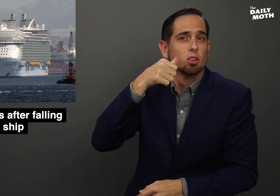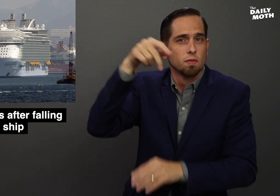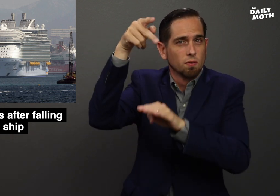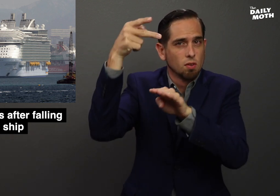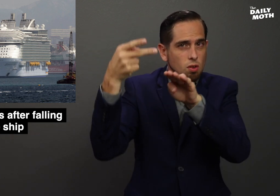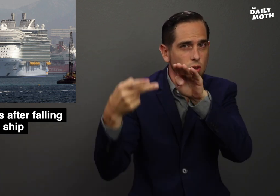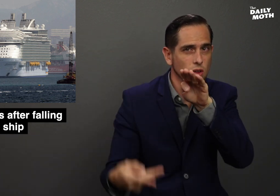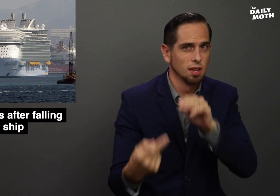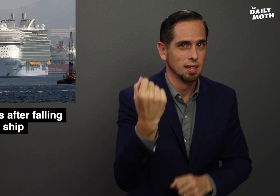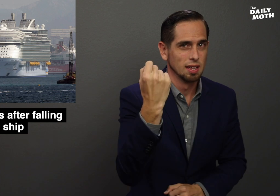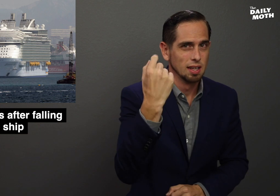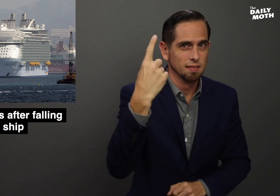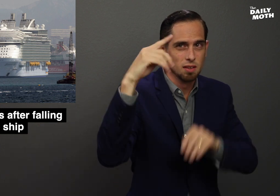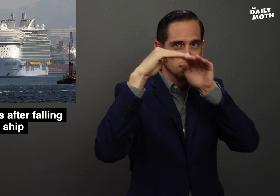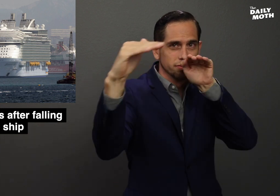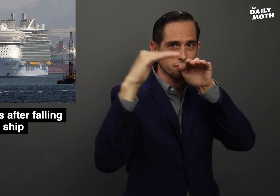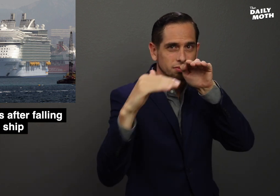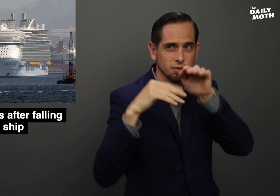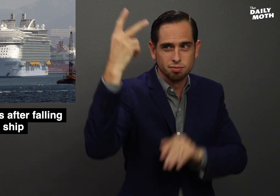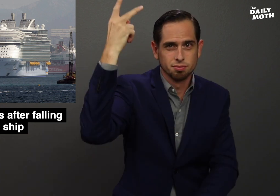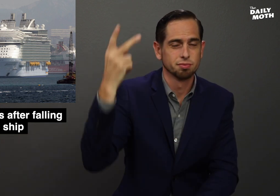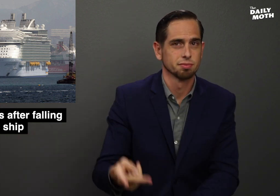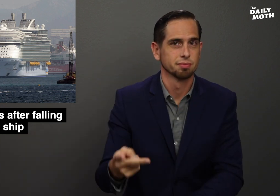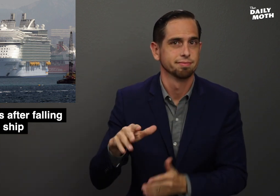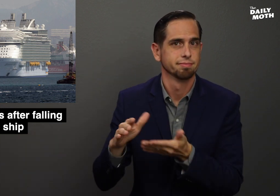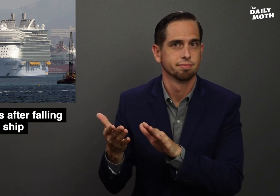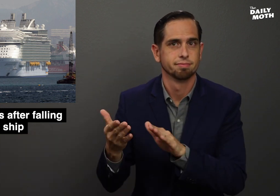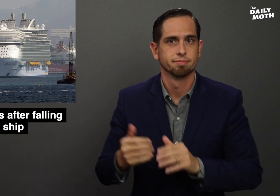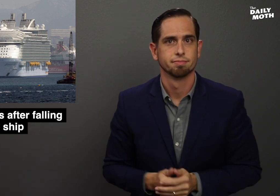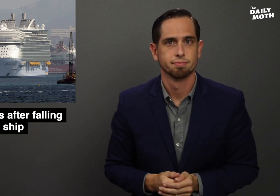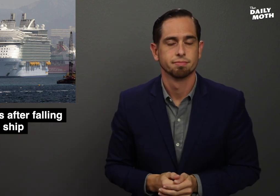The girl fell 11 stories to her death.